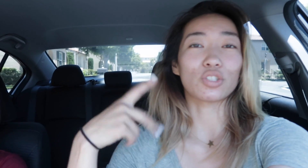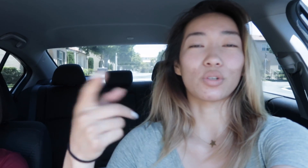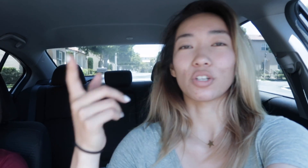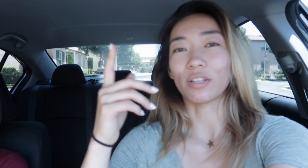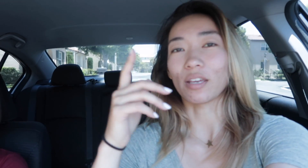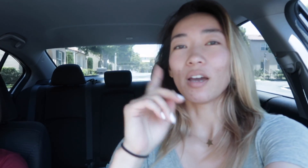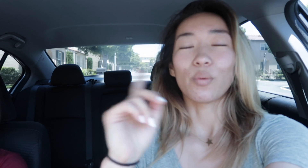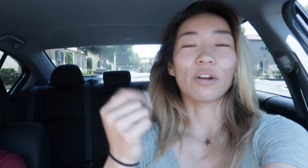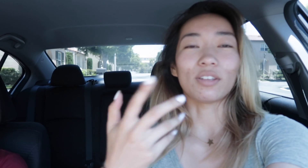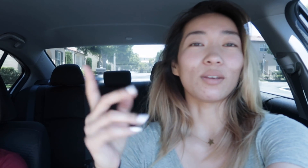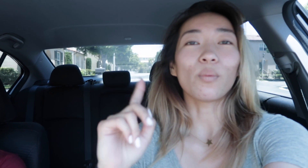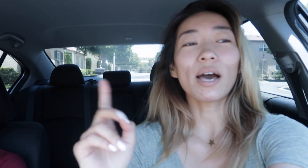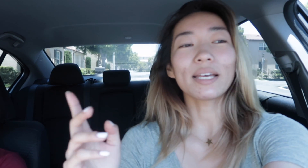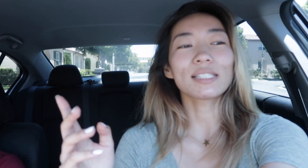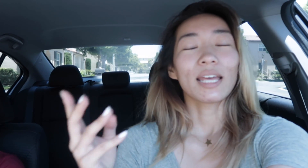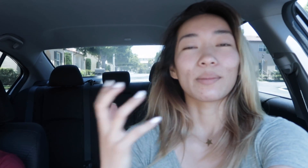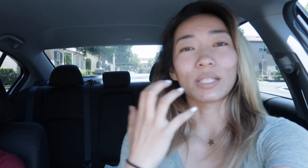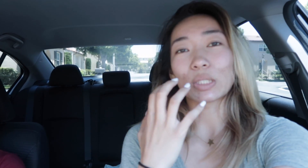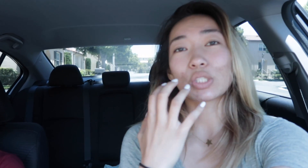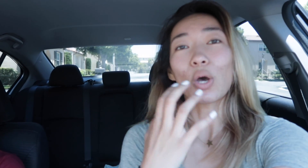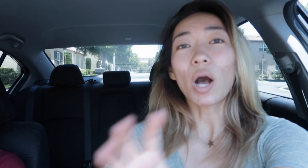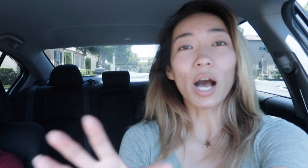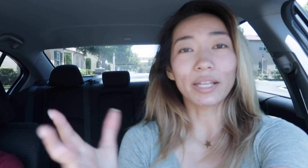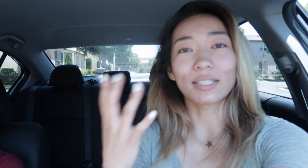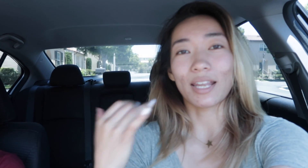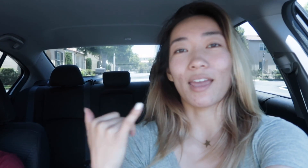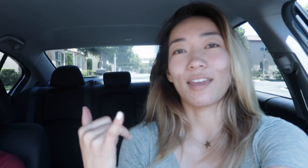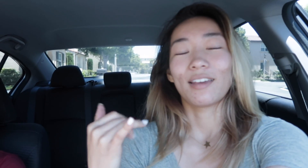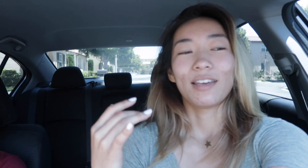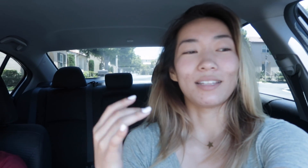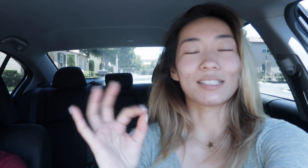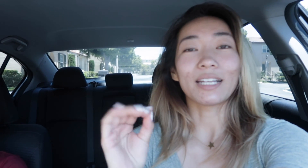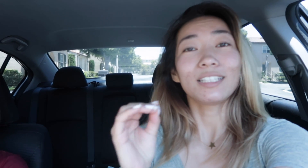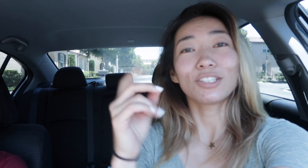showed her like where everything was but it was so hot today it's 90 degrees